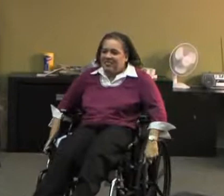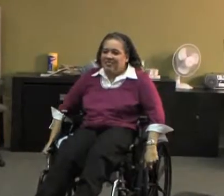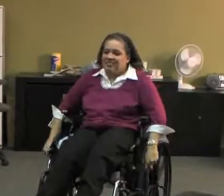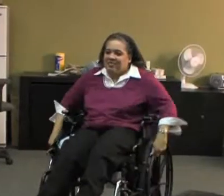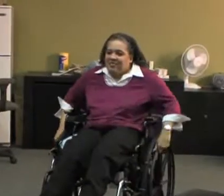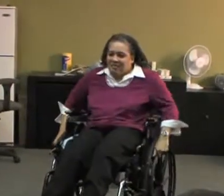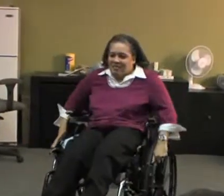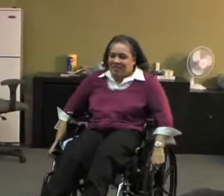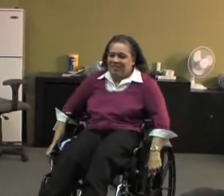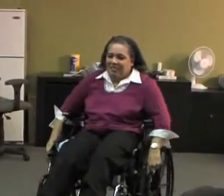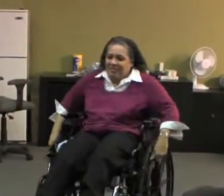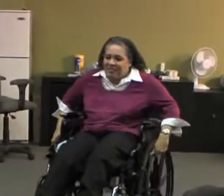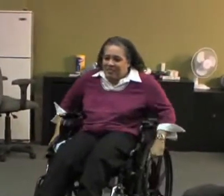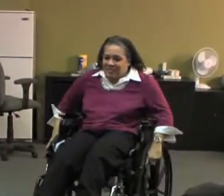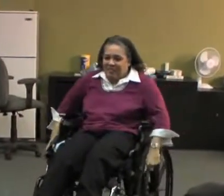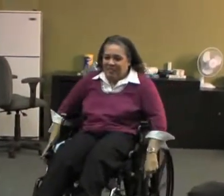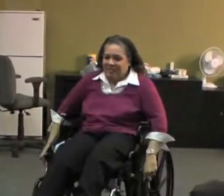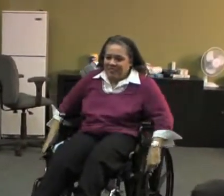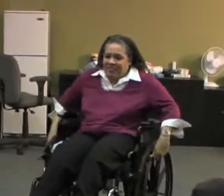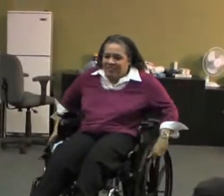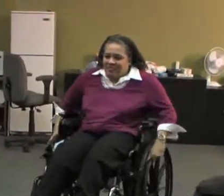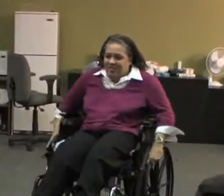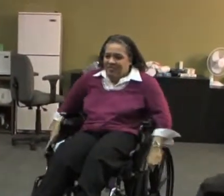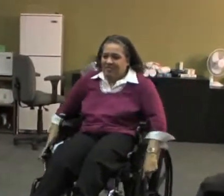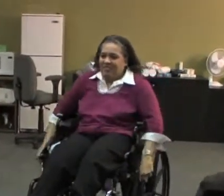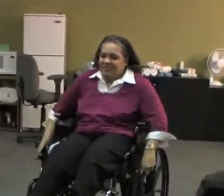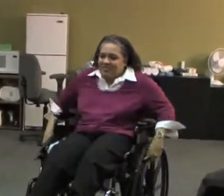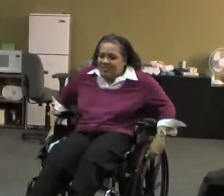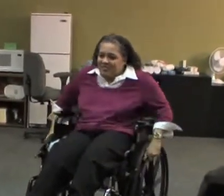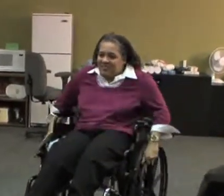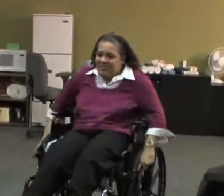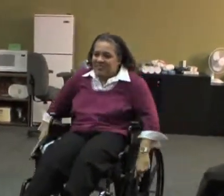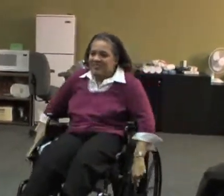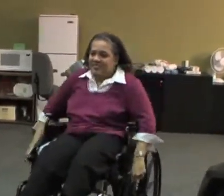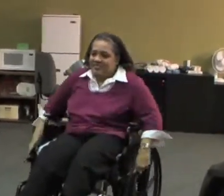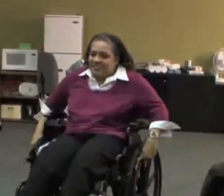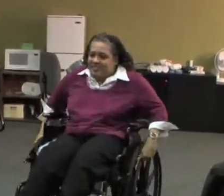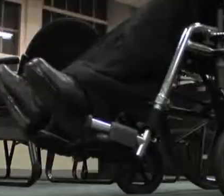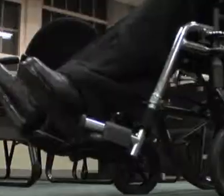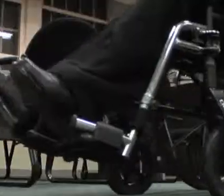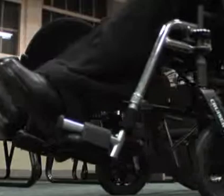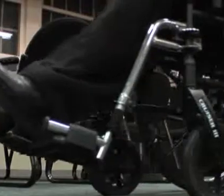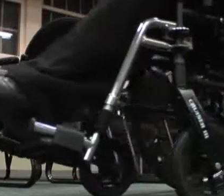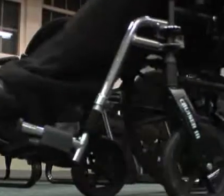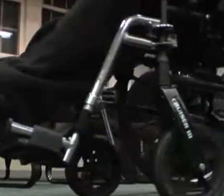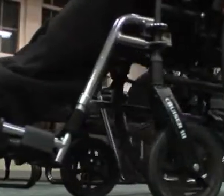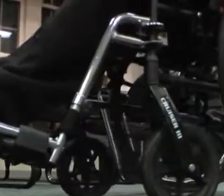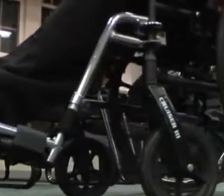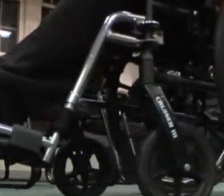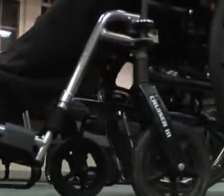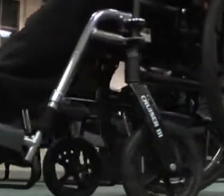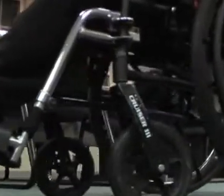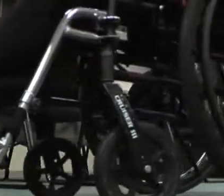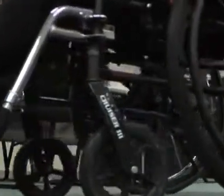"THIS IS WHO WE ARE AND WHAT WE ARE. I DON'T WANT TO GO BACK HOME TO THAT. WHAT ARE YOU GONNA DO TO SAVE ME?”